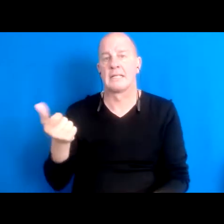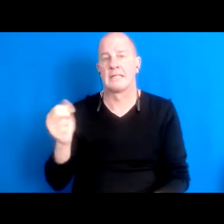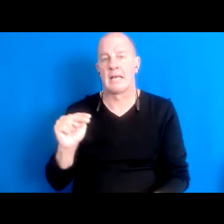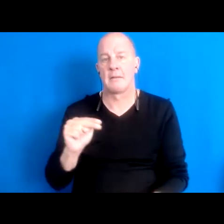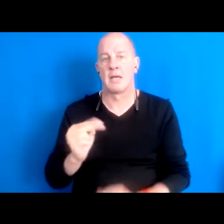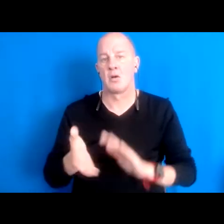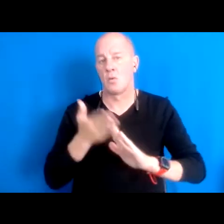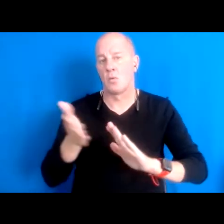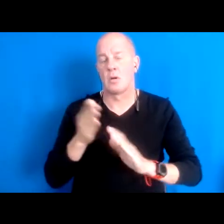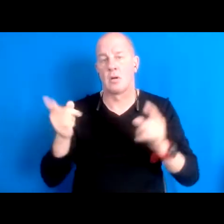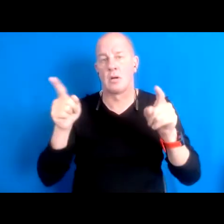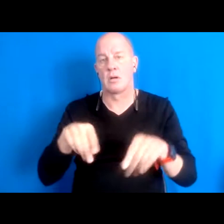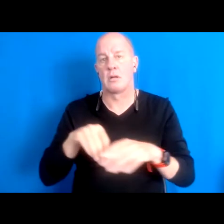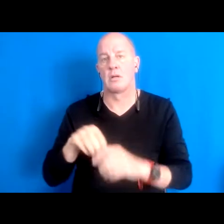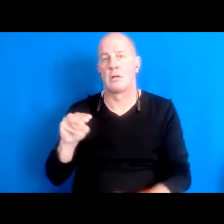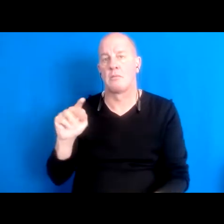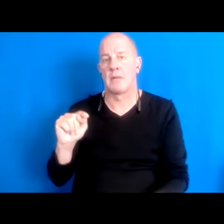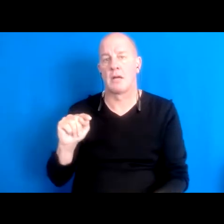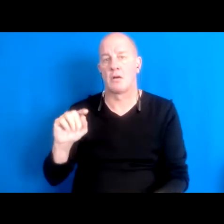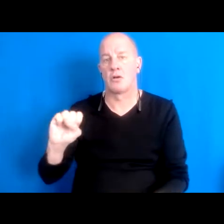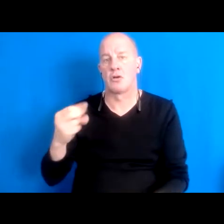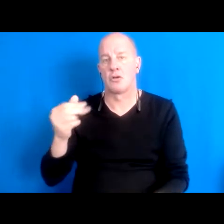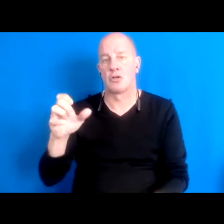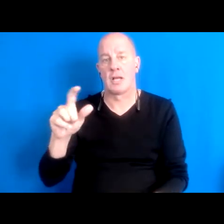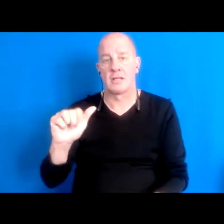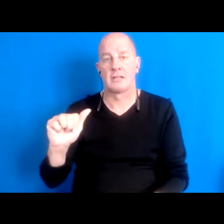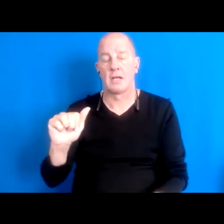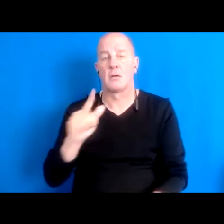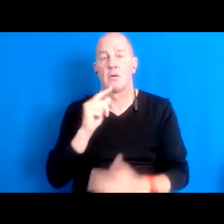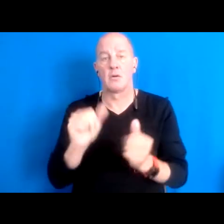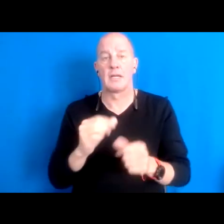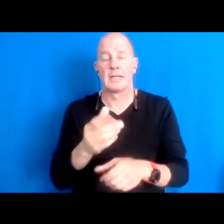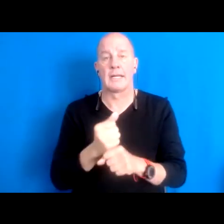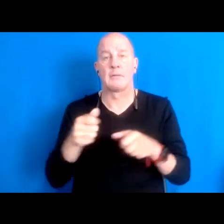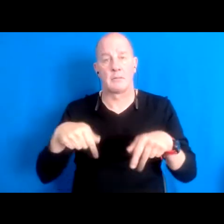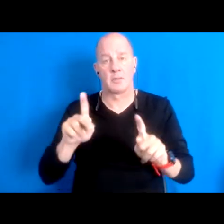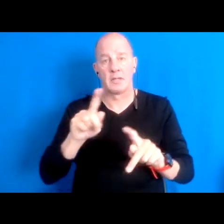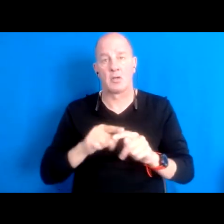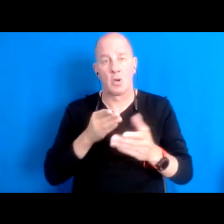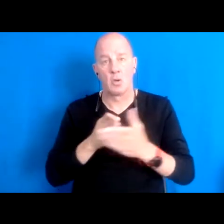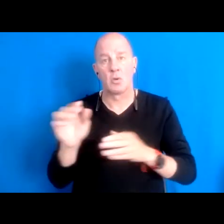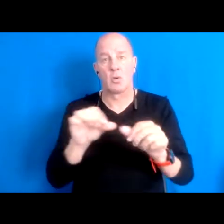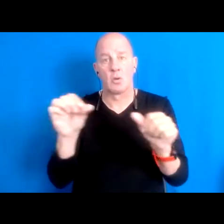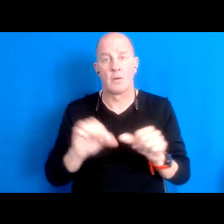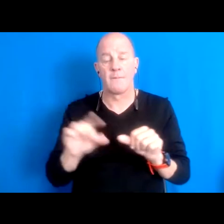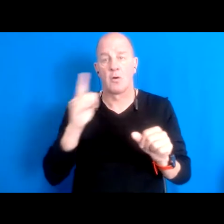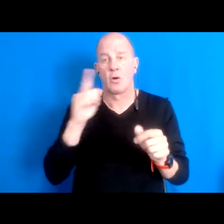and we're getting permissions to go through these areas of management systems right now